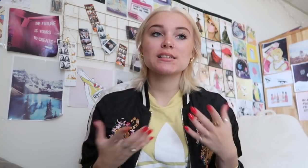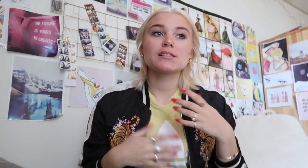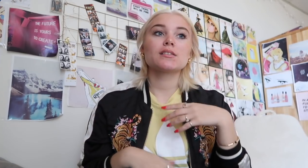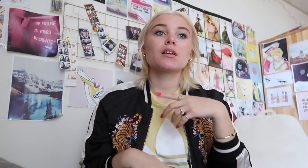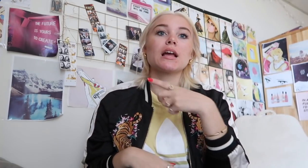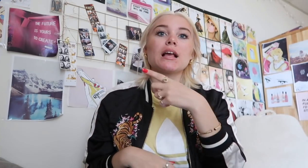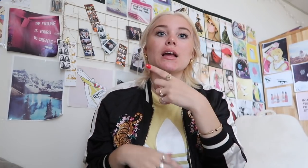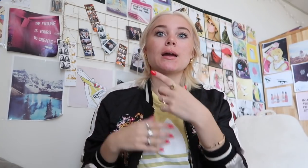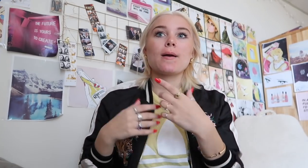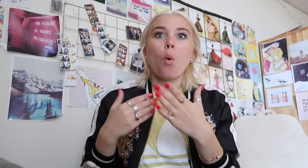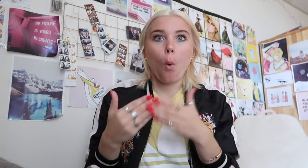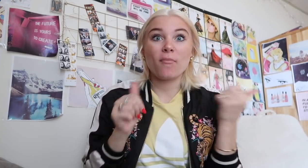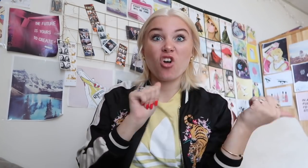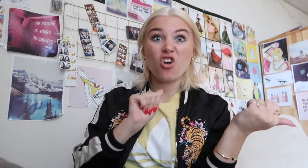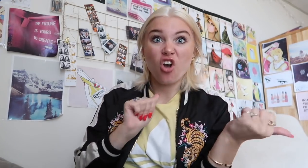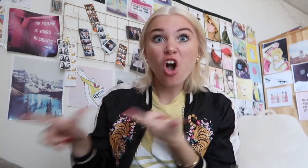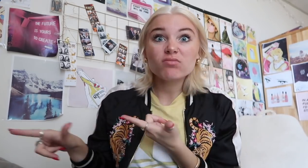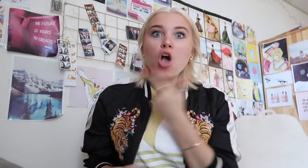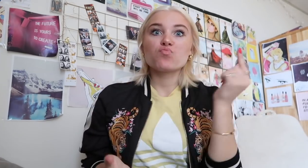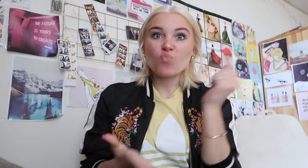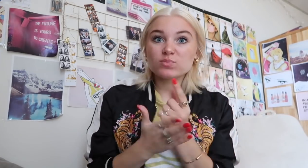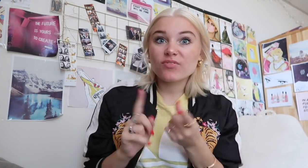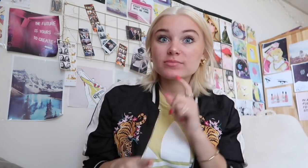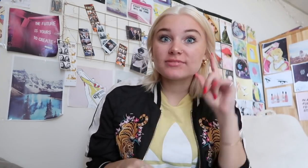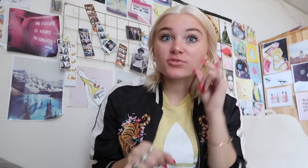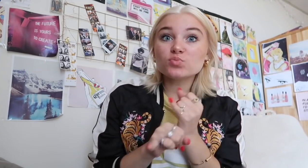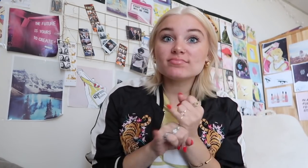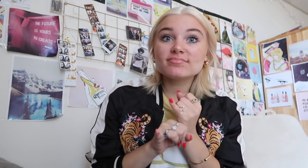almost all of them grew up in deaf school and never got to experience in mainstream school